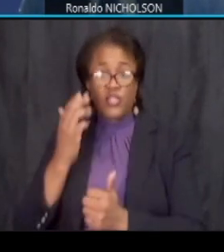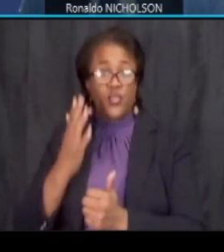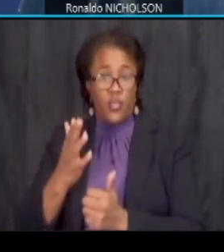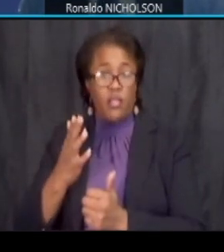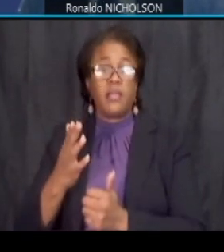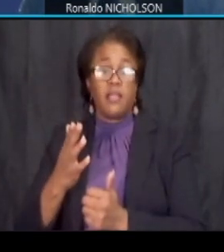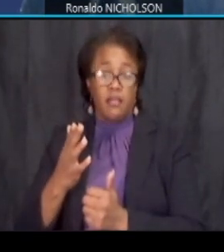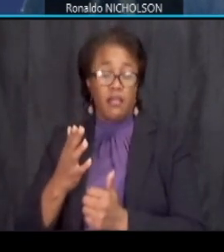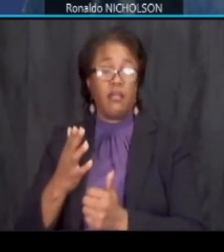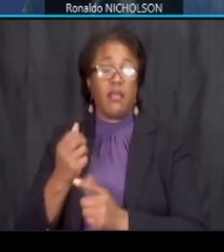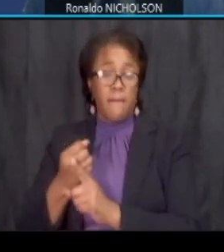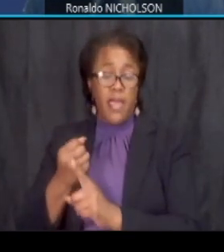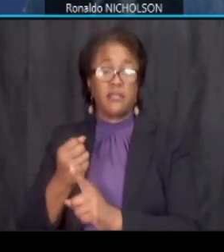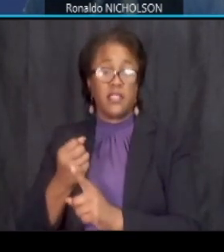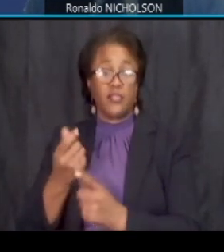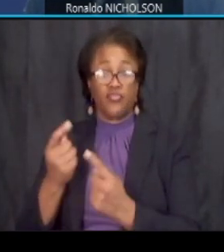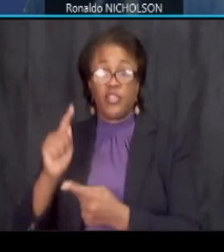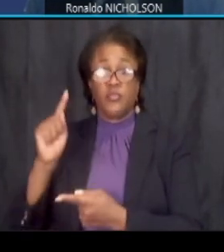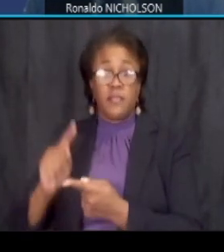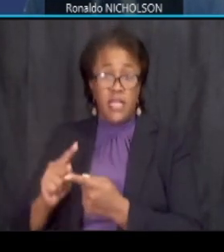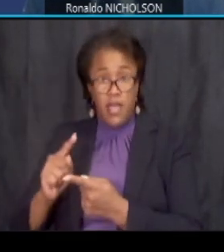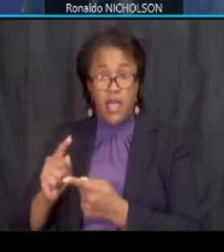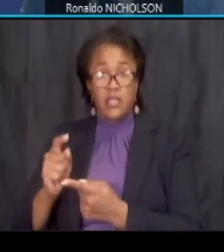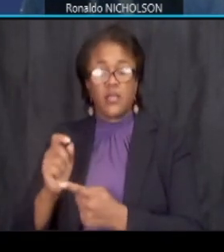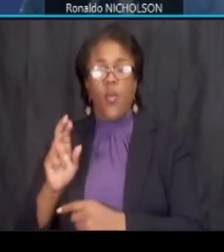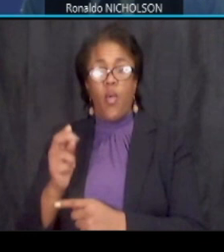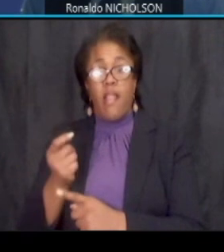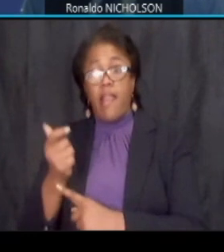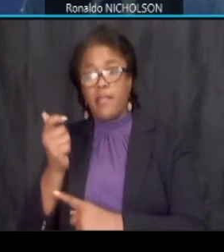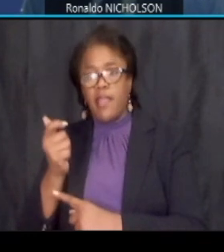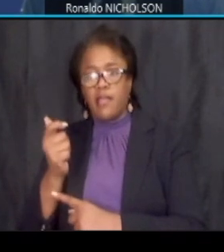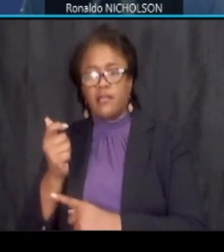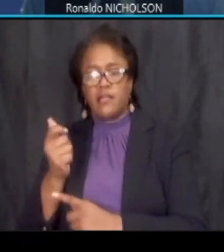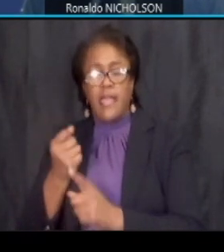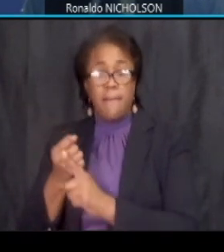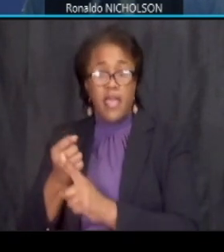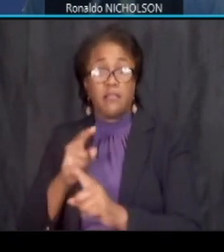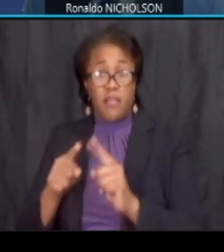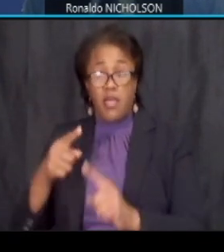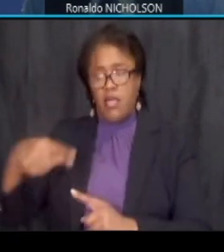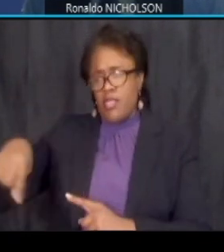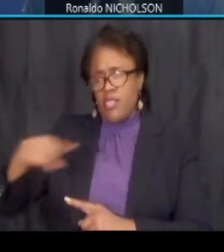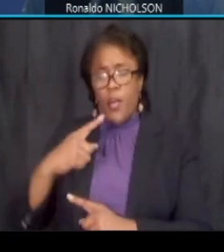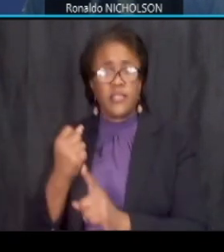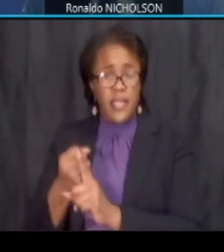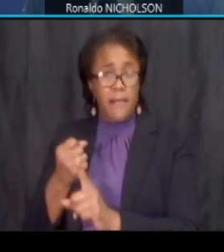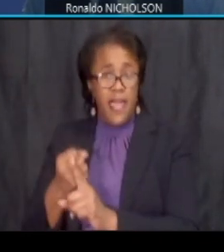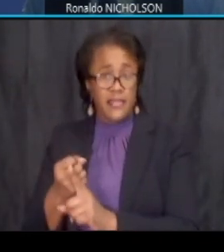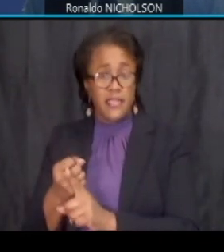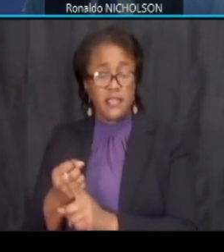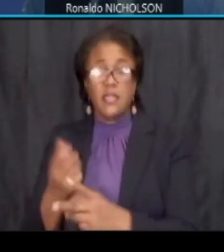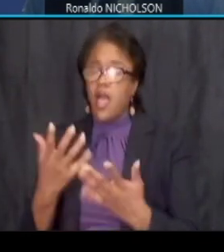to minimize or eliminate them but those that are impacted and as i mentioned in the presentation